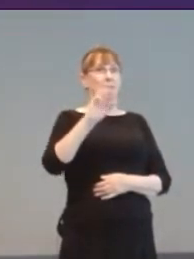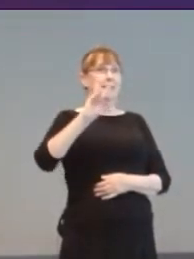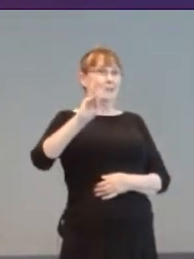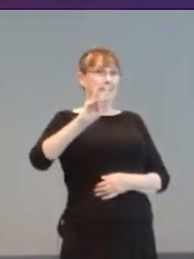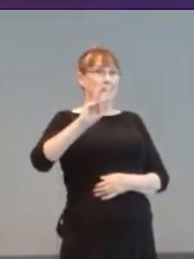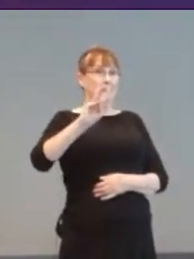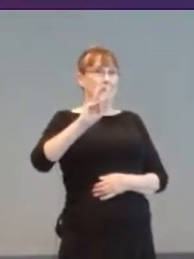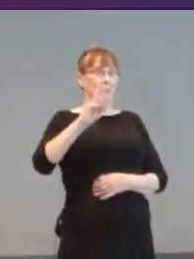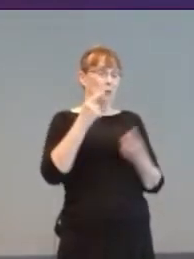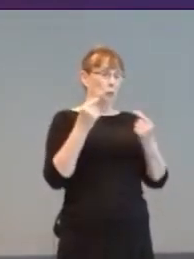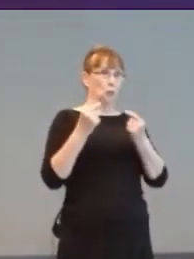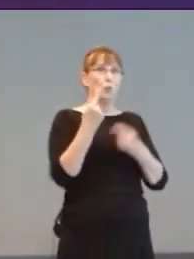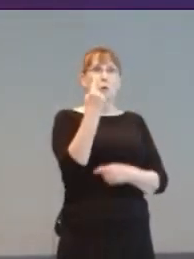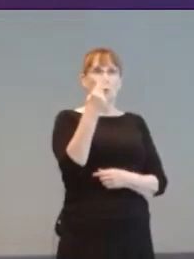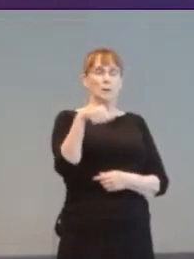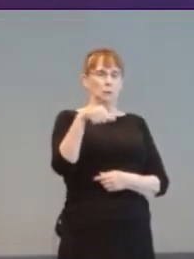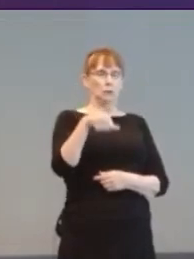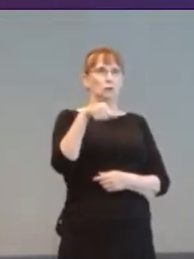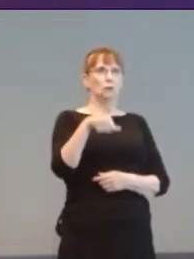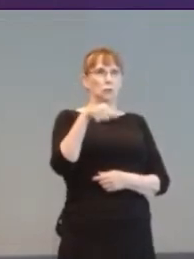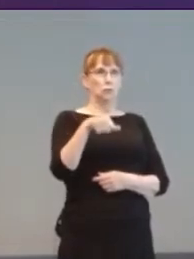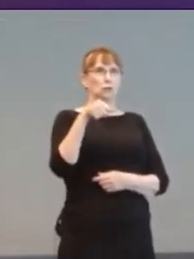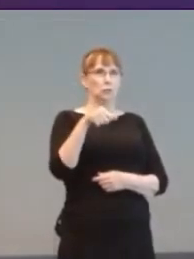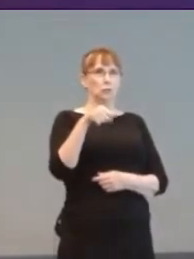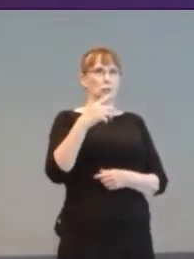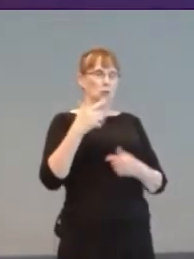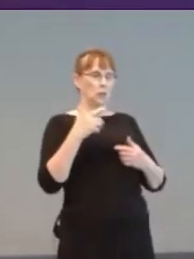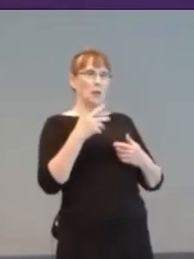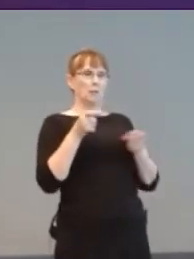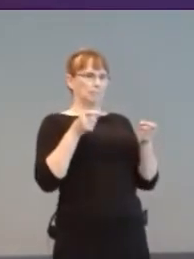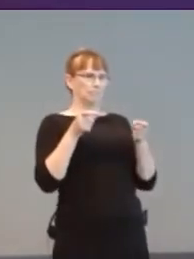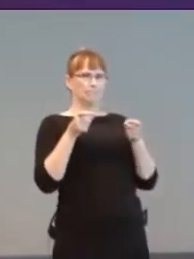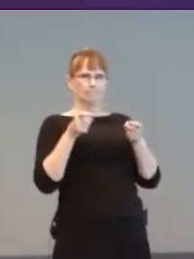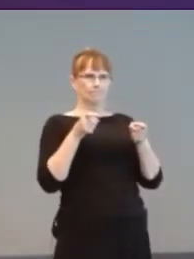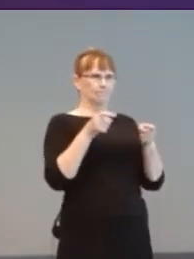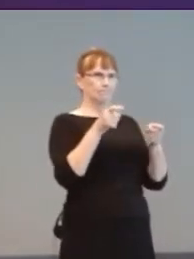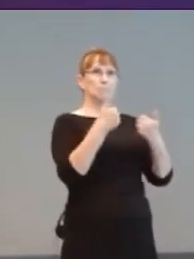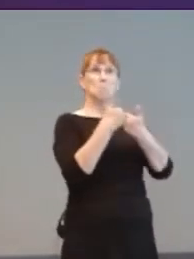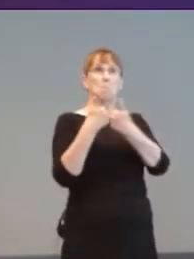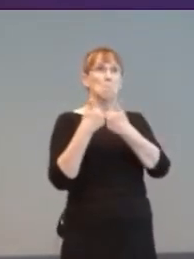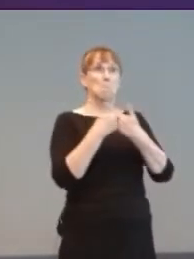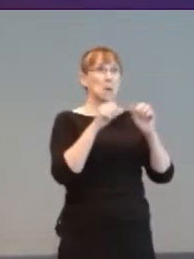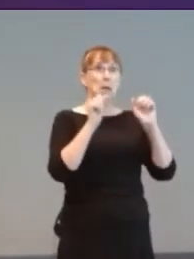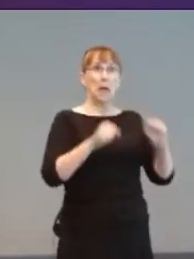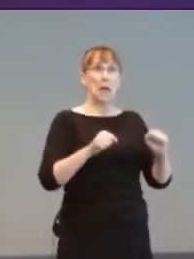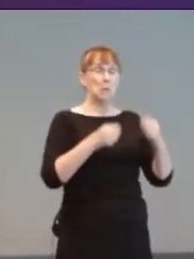"One Switch Pulse” system for independent control over all aspects of the game and all the menus.